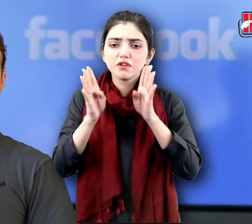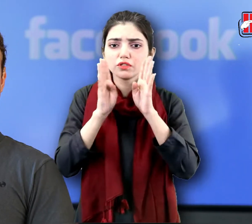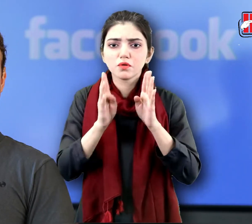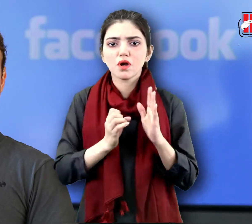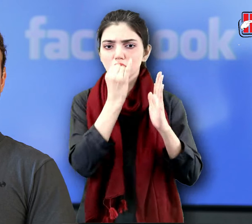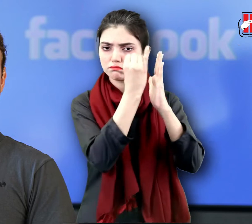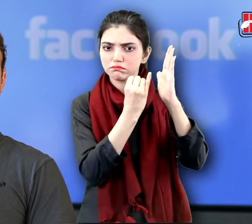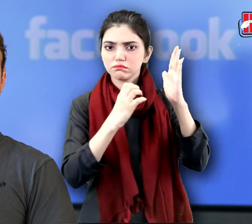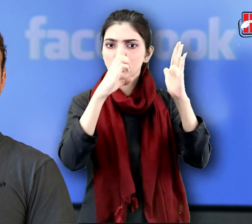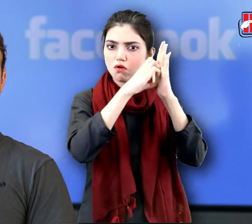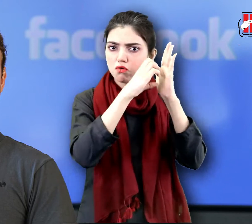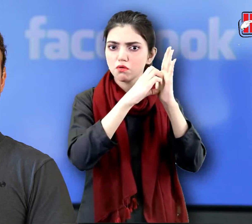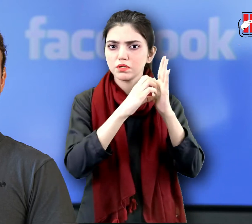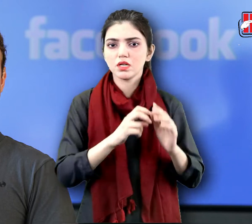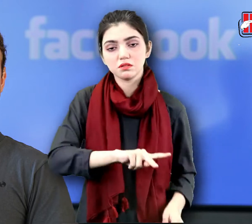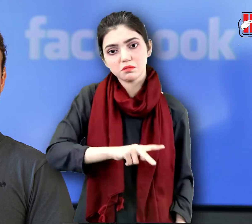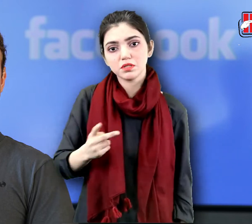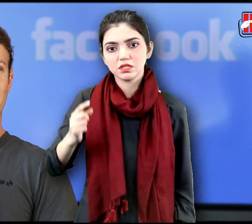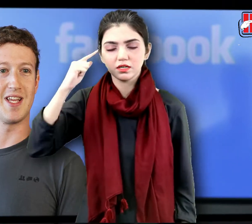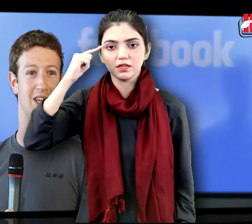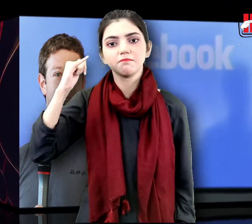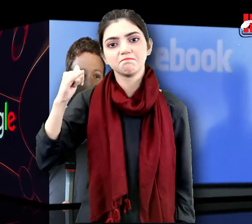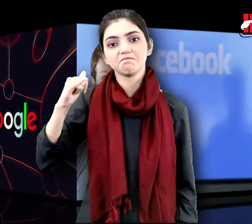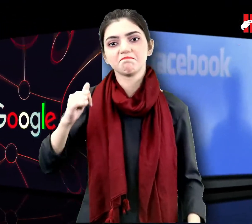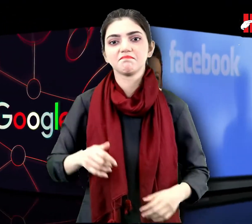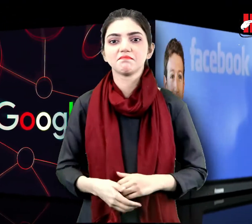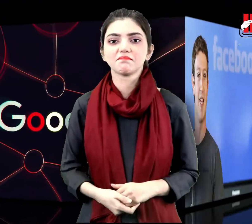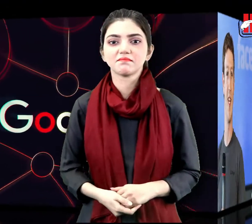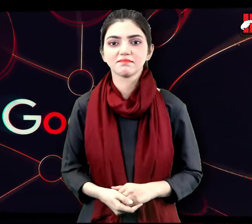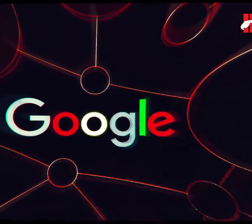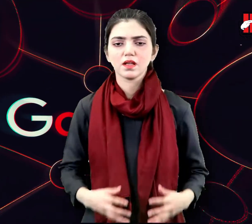The Facebook logo is also likely to change.